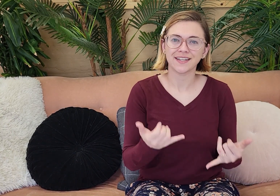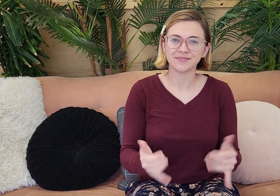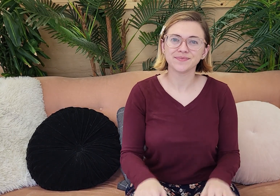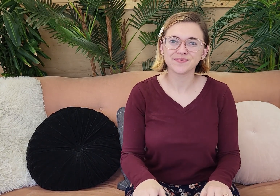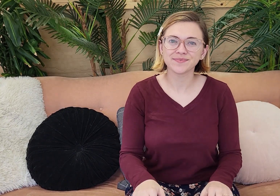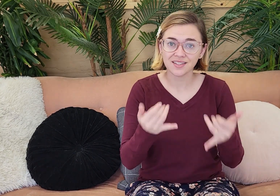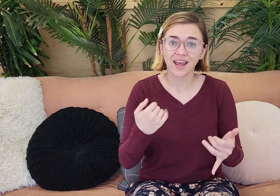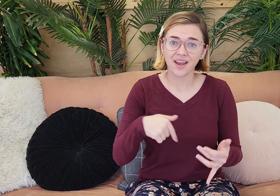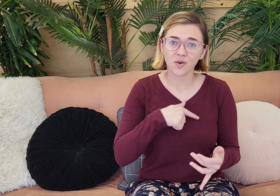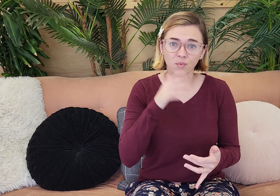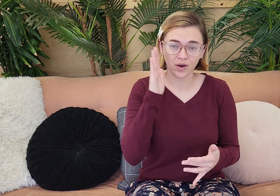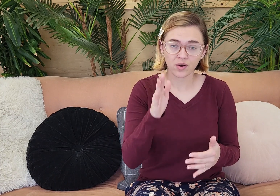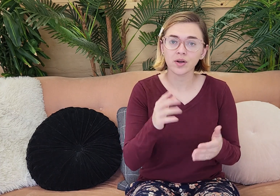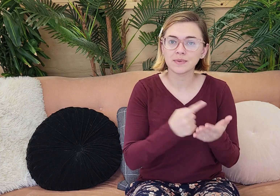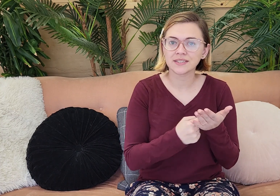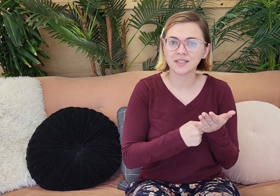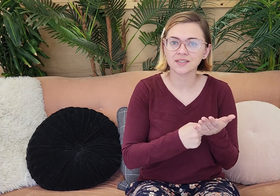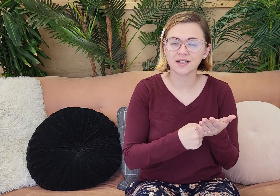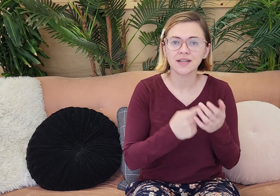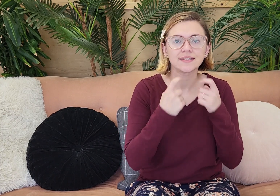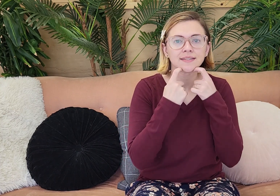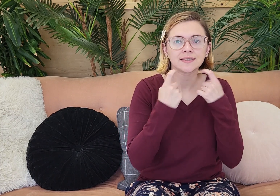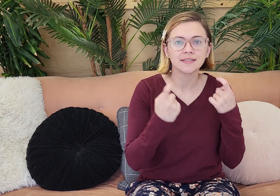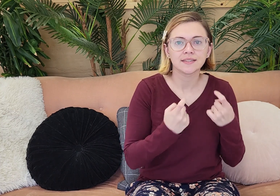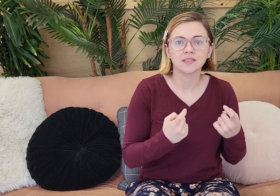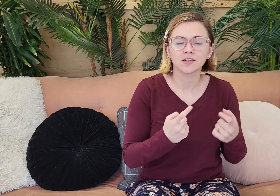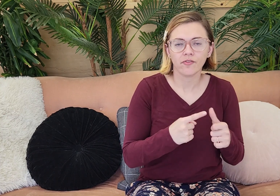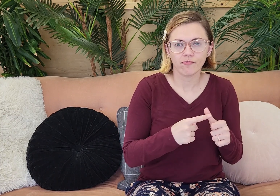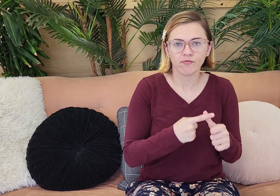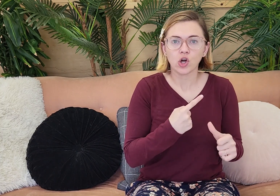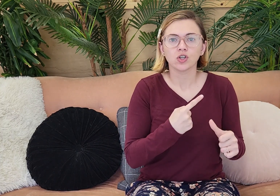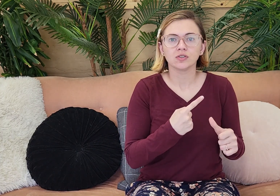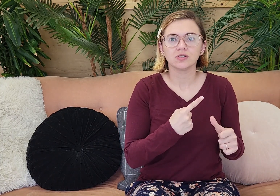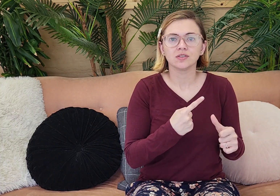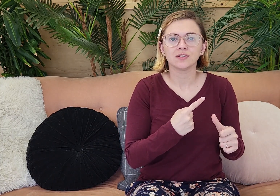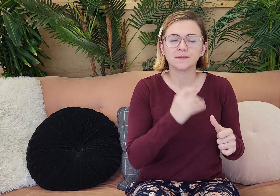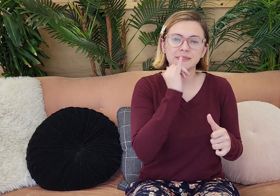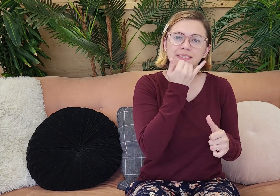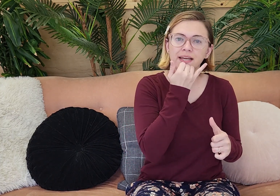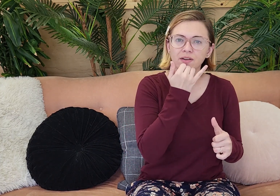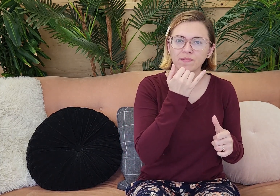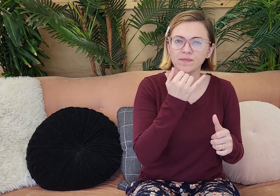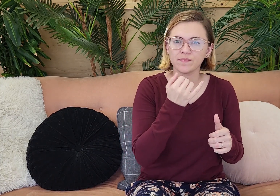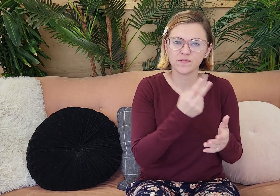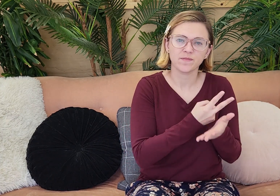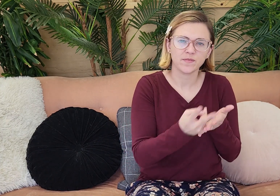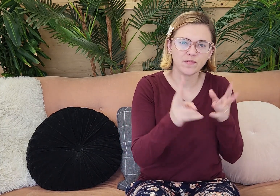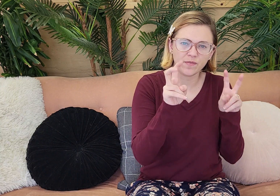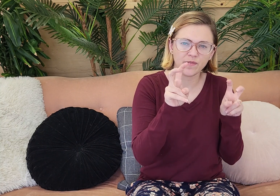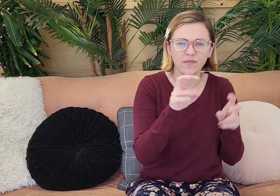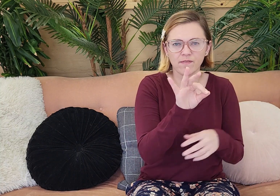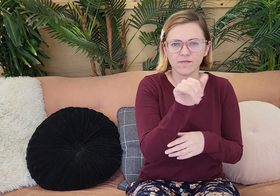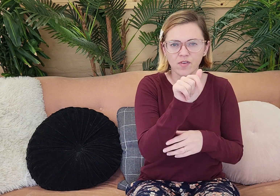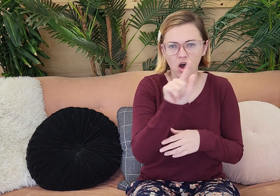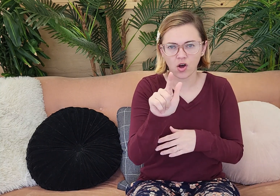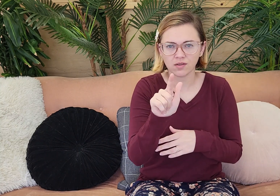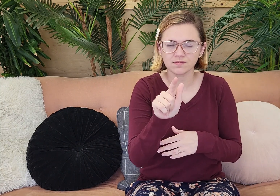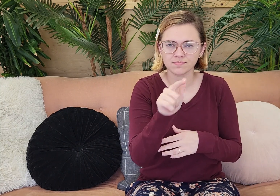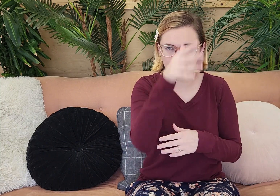world to day. Today we are going to be discussing the first sin that happened, that first mistake or the